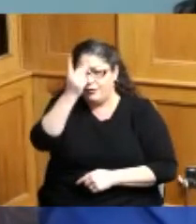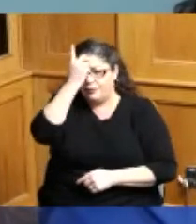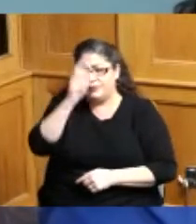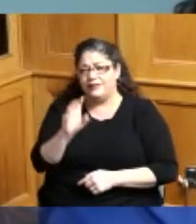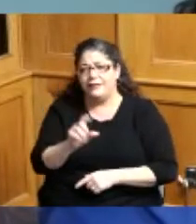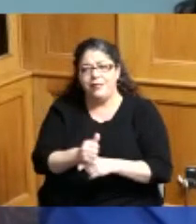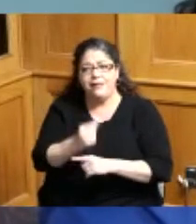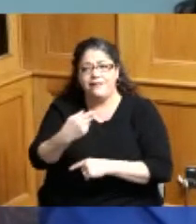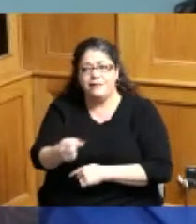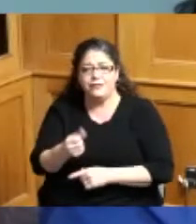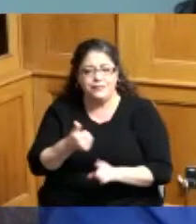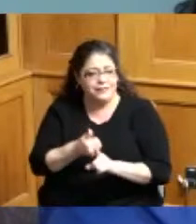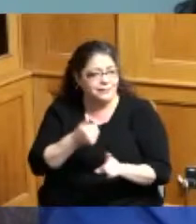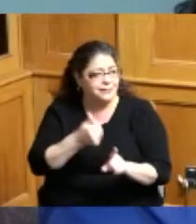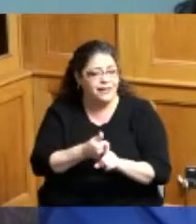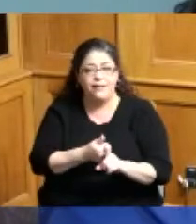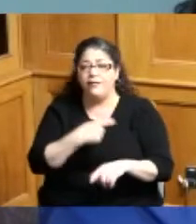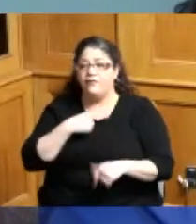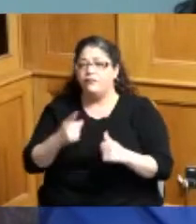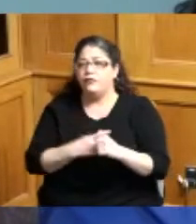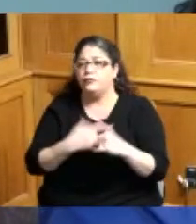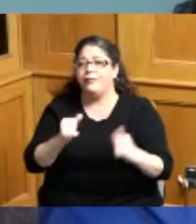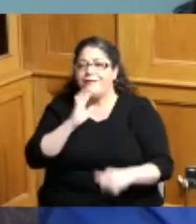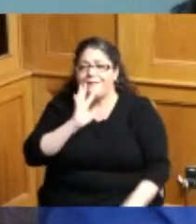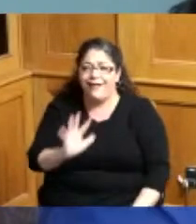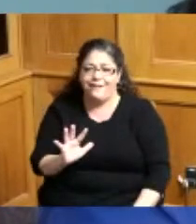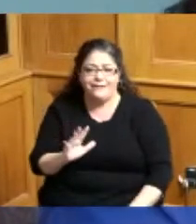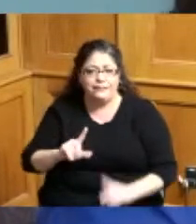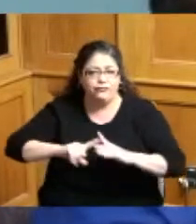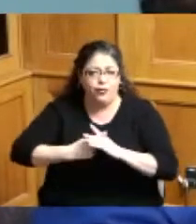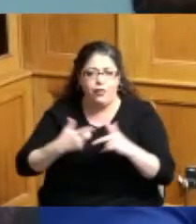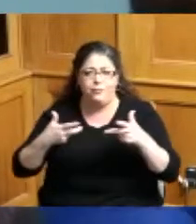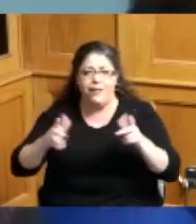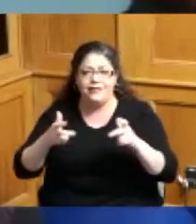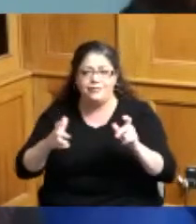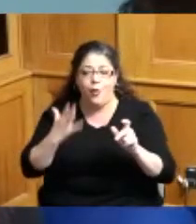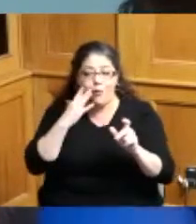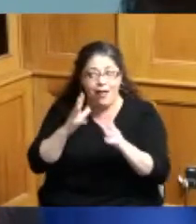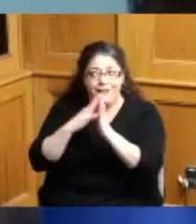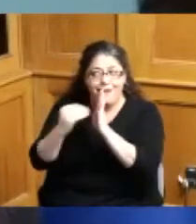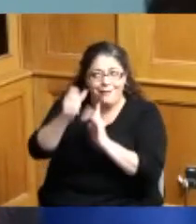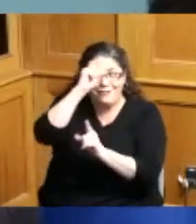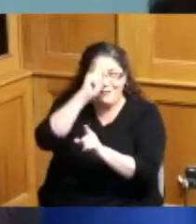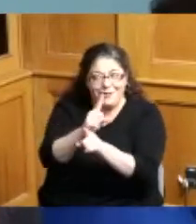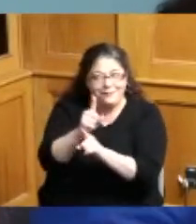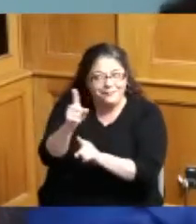she first played basketball at five years old because her brother played and she wanted to be